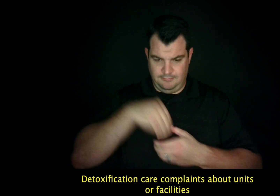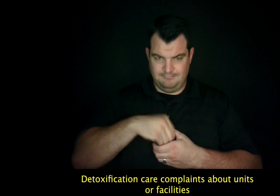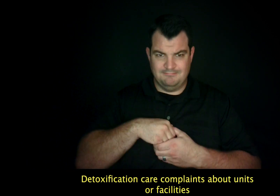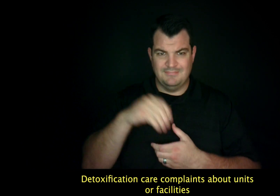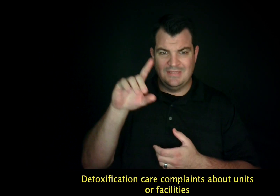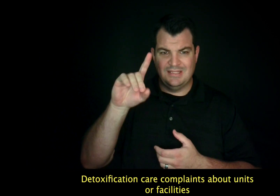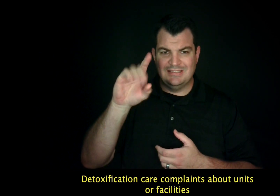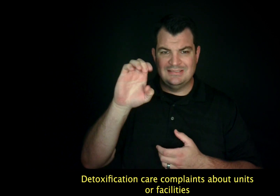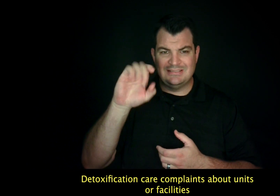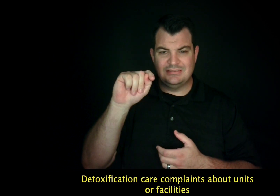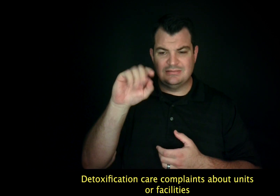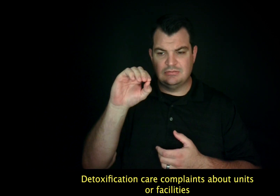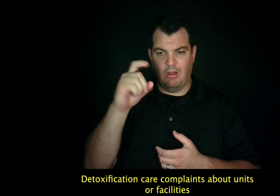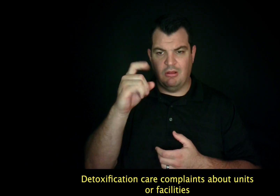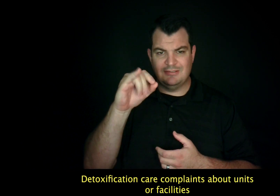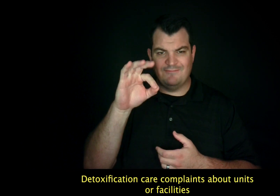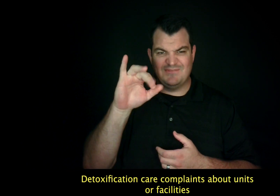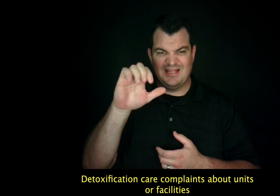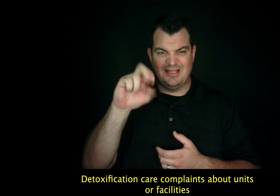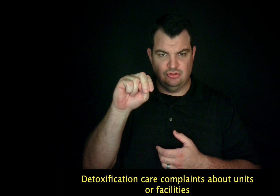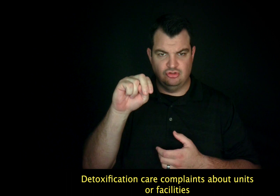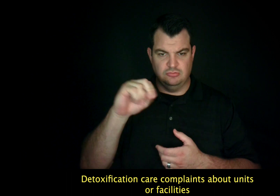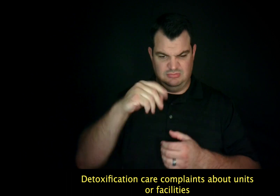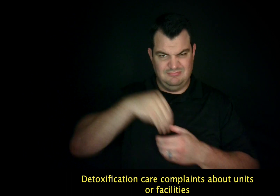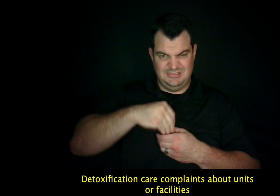Detoxification care complaints about units or facilities